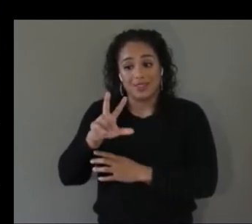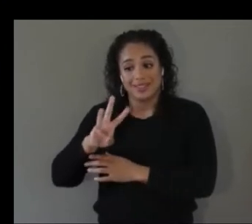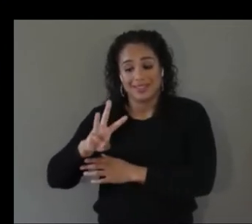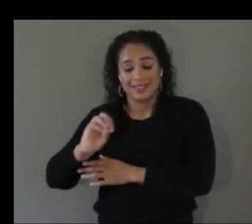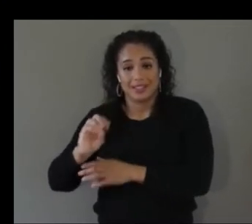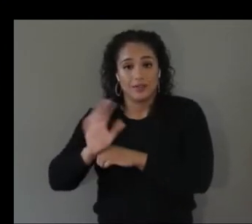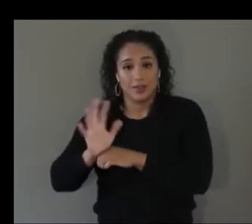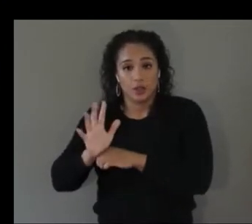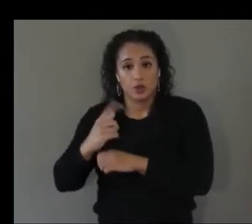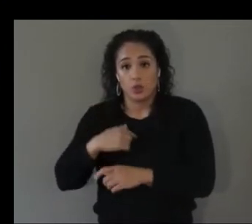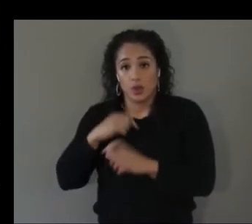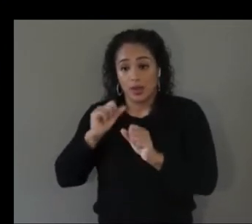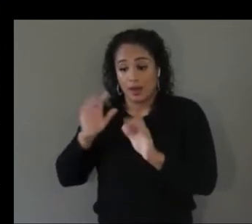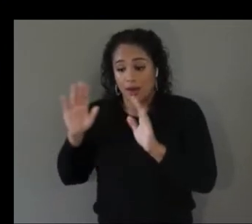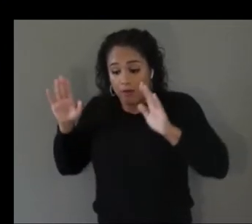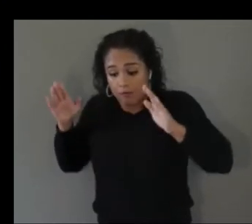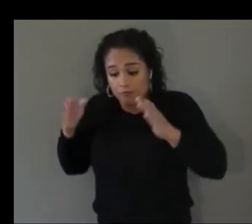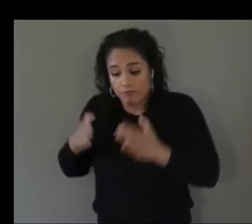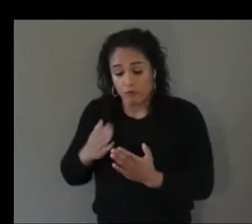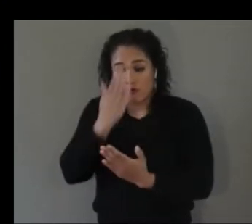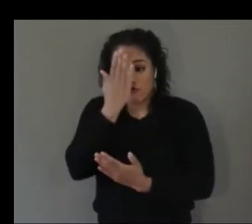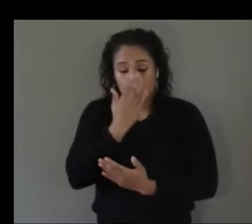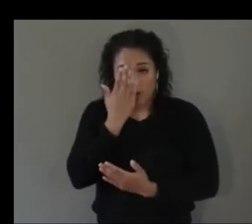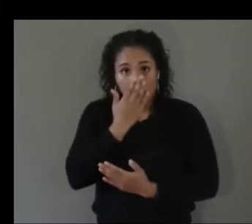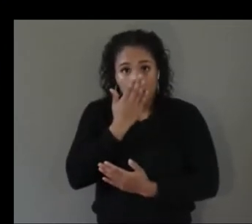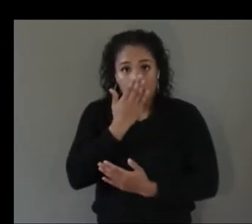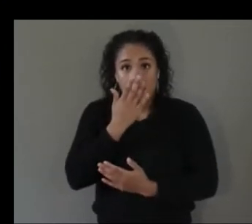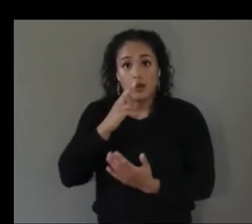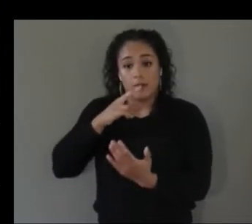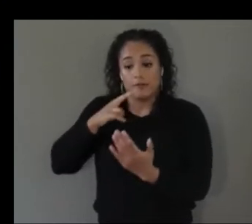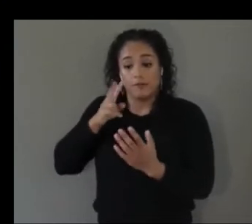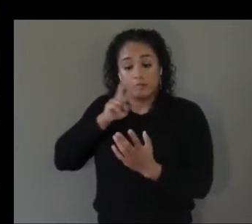of the viewer rather than the viewer having to manually search around to find them themselves